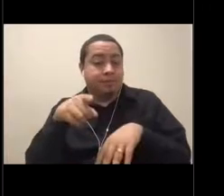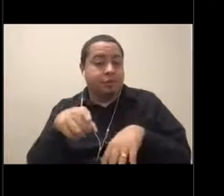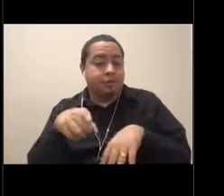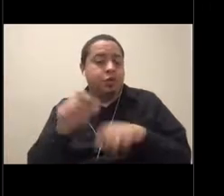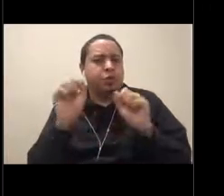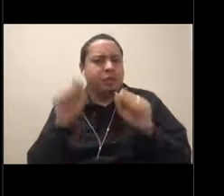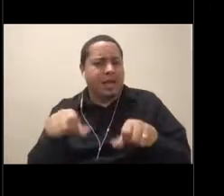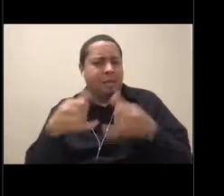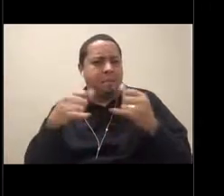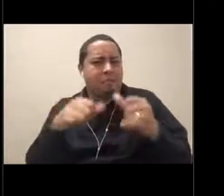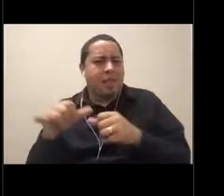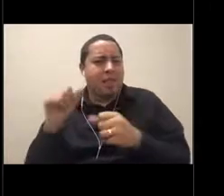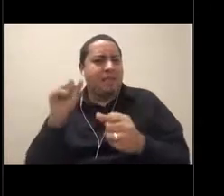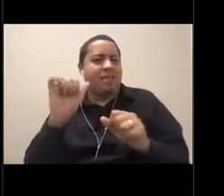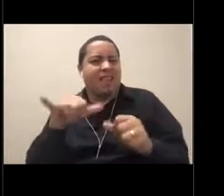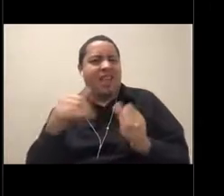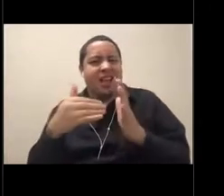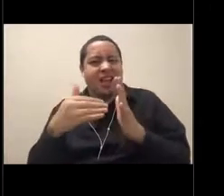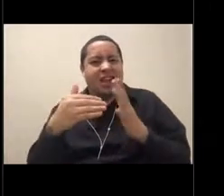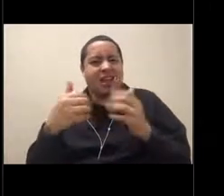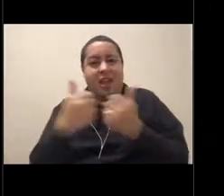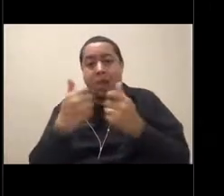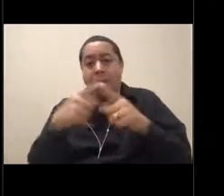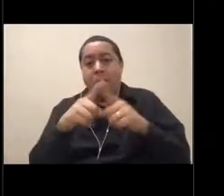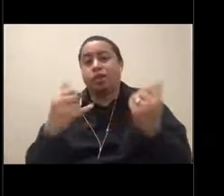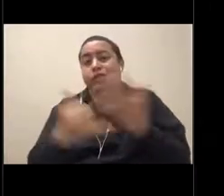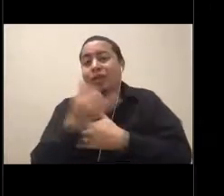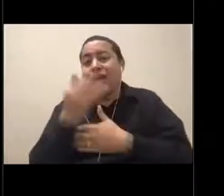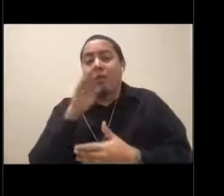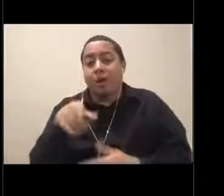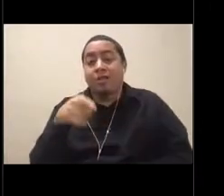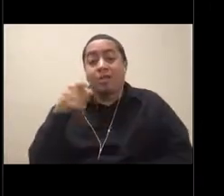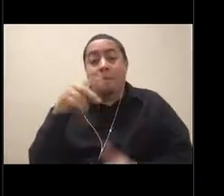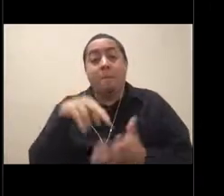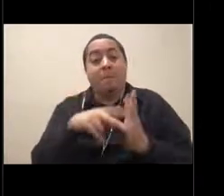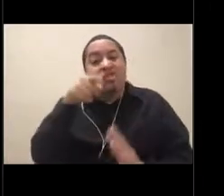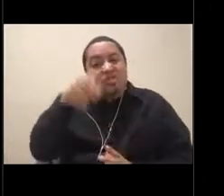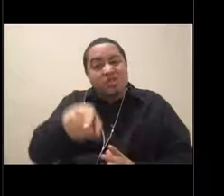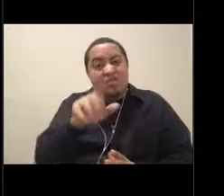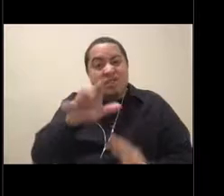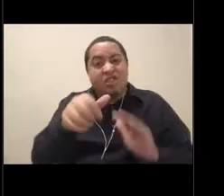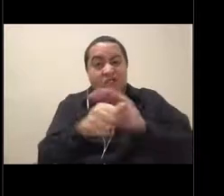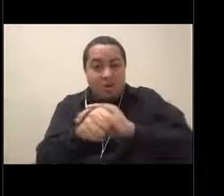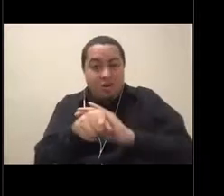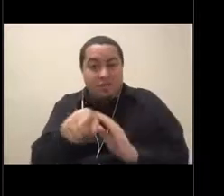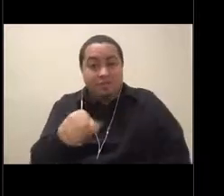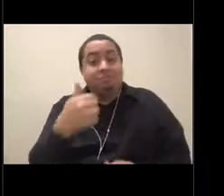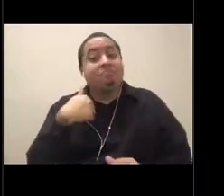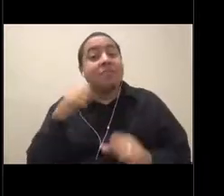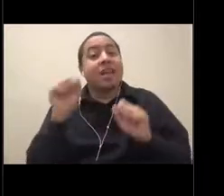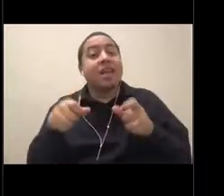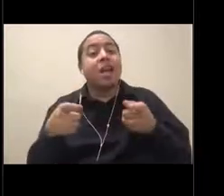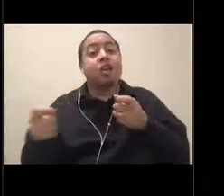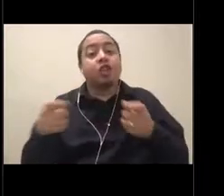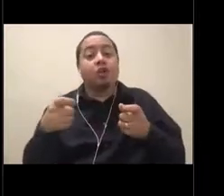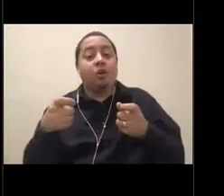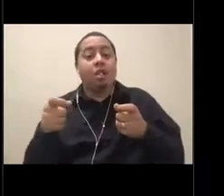but I'm going to play it for you today. And so we are this leatherback turtle. And I can control it and try to eat as many jellies as possible, right?